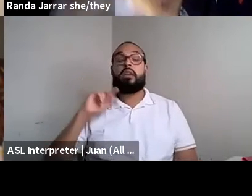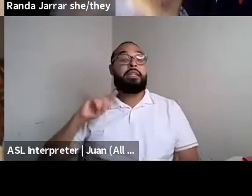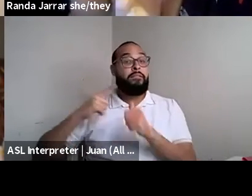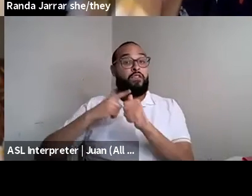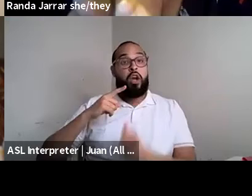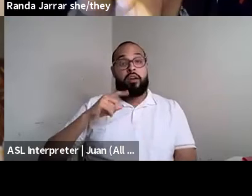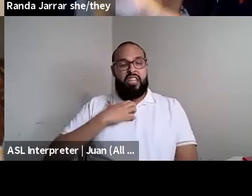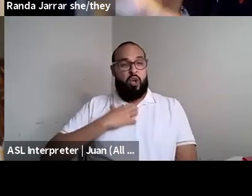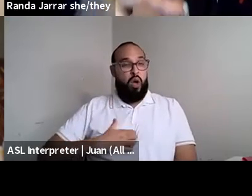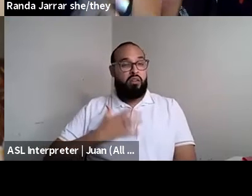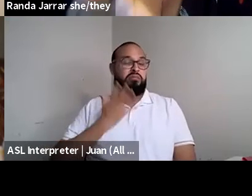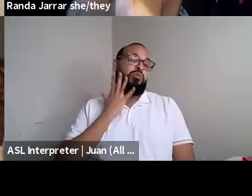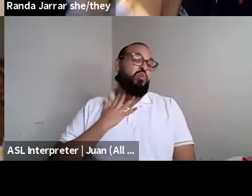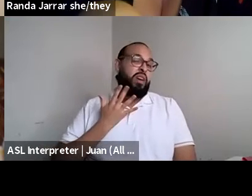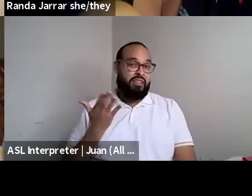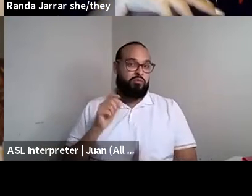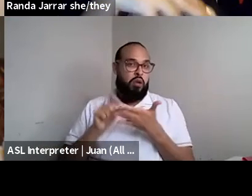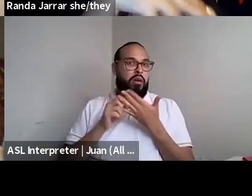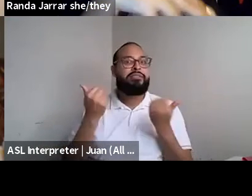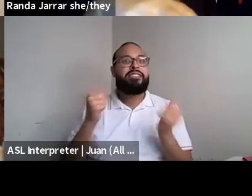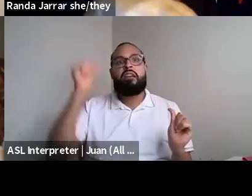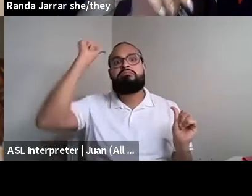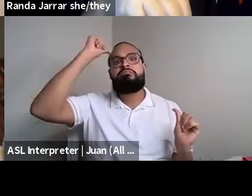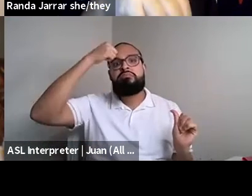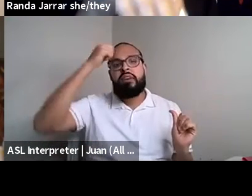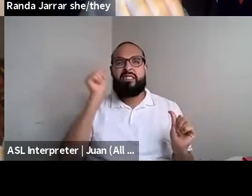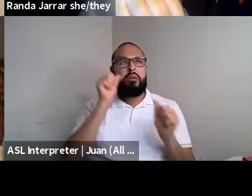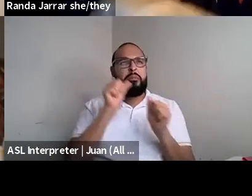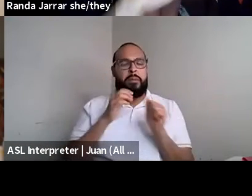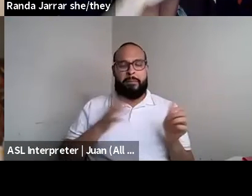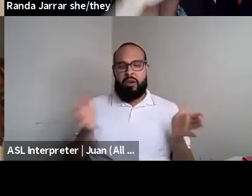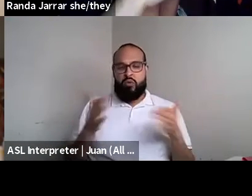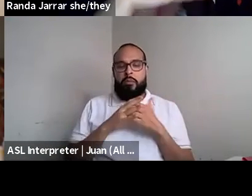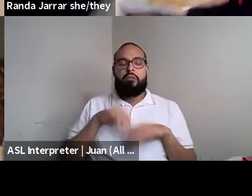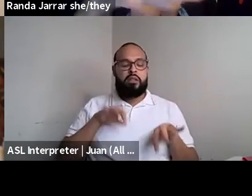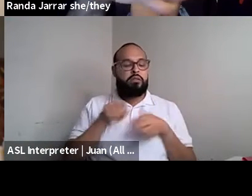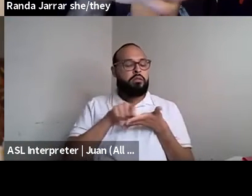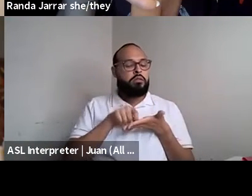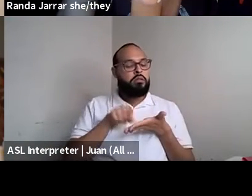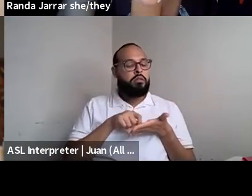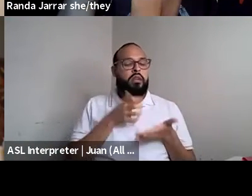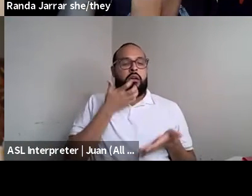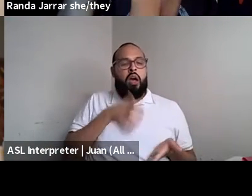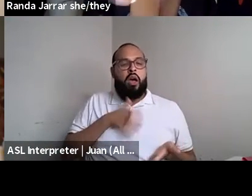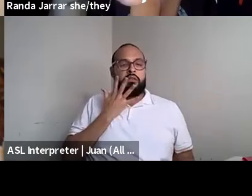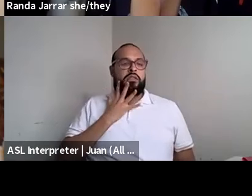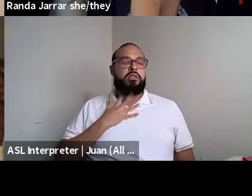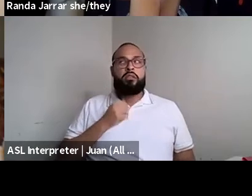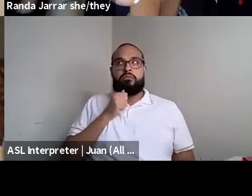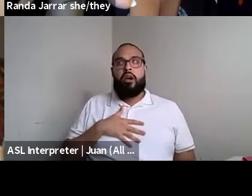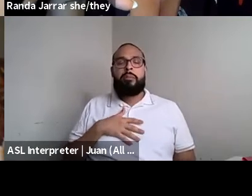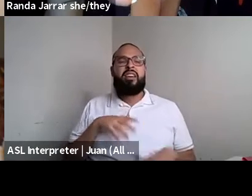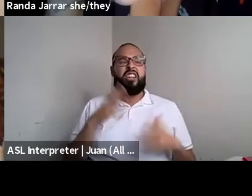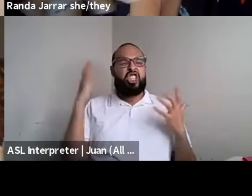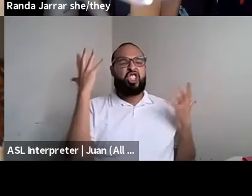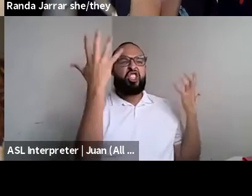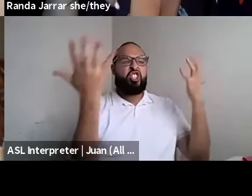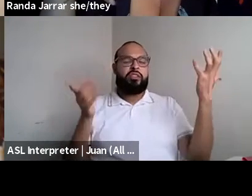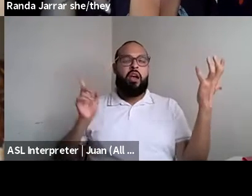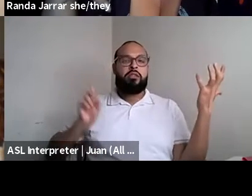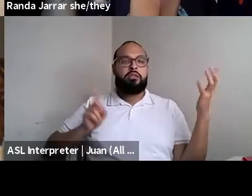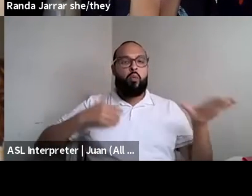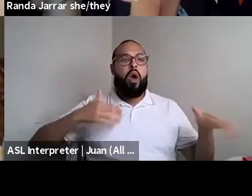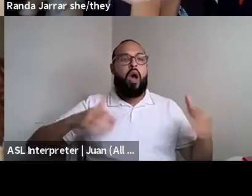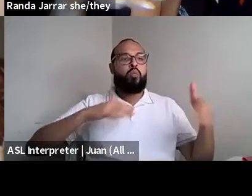Randa Jarrar she/they: I still remember because I was in my room and I was describing this hot woman just walking through a forest like naked and just like being crazy